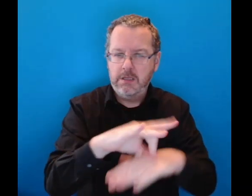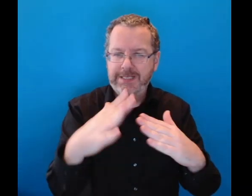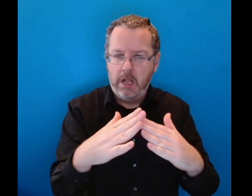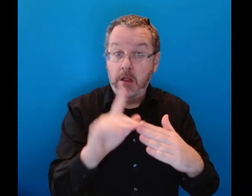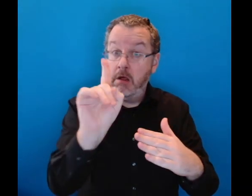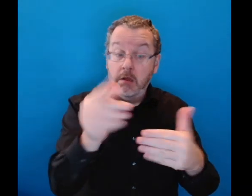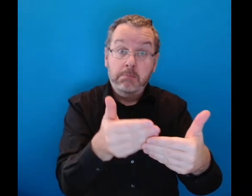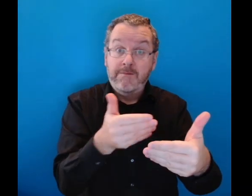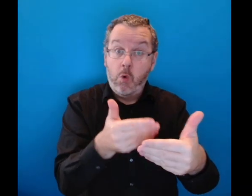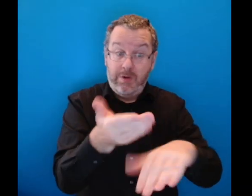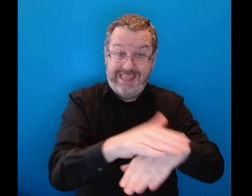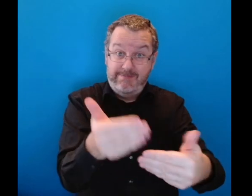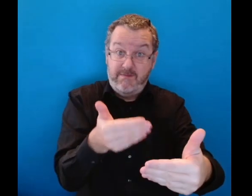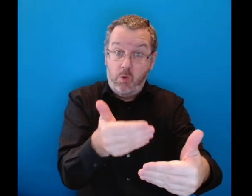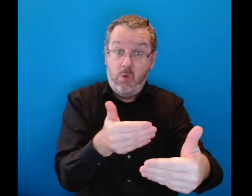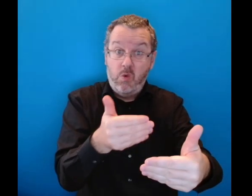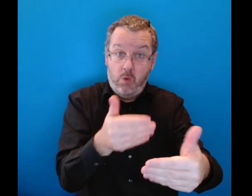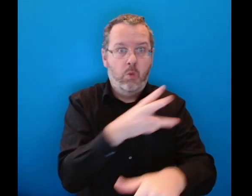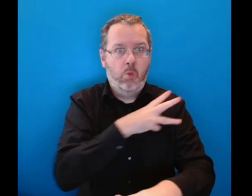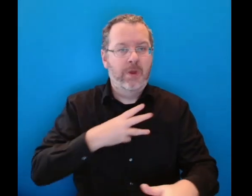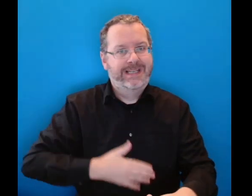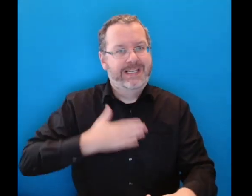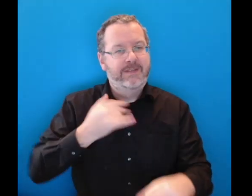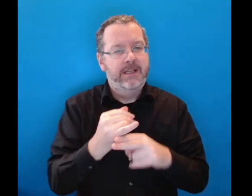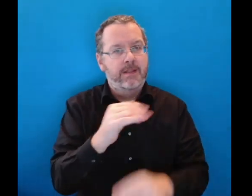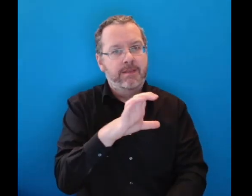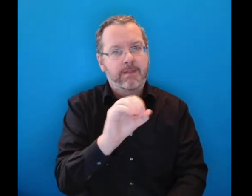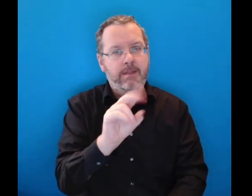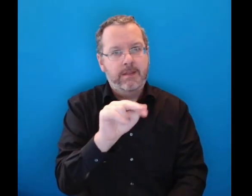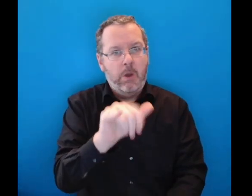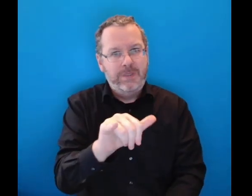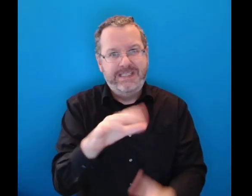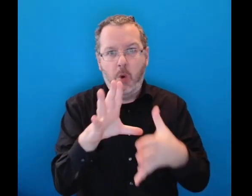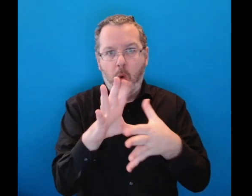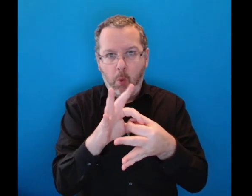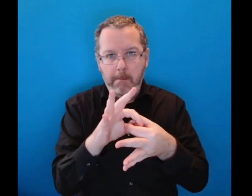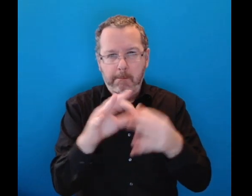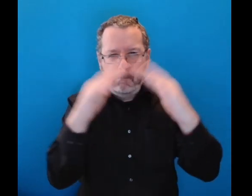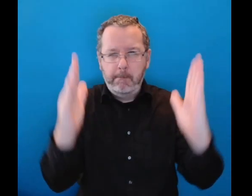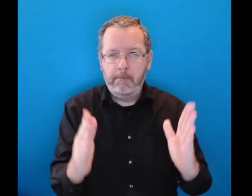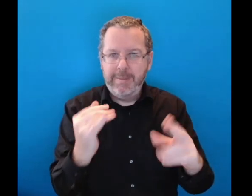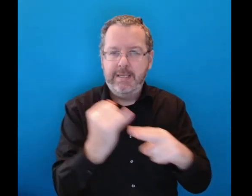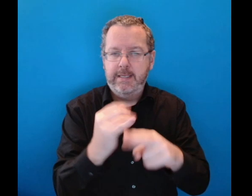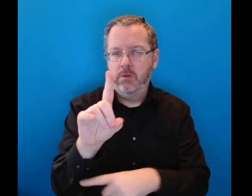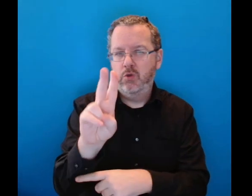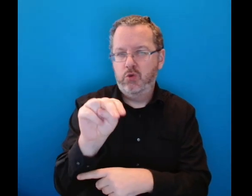having come at some stage before his death from the County Home in Dungarvan.